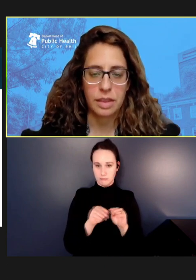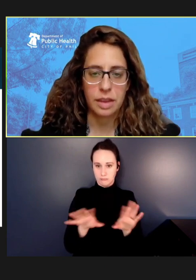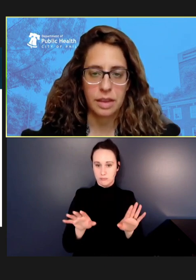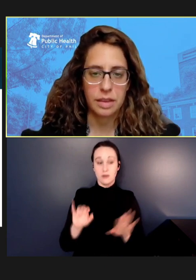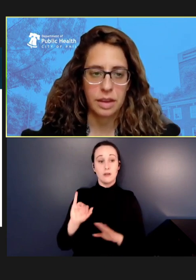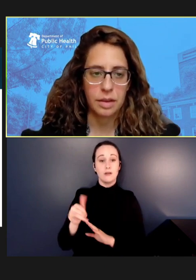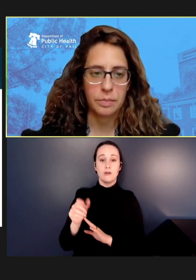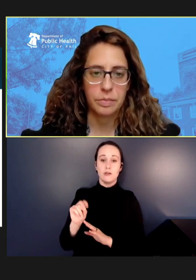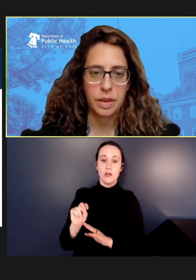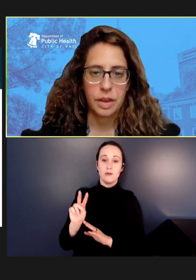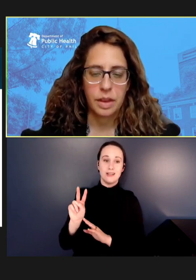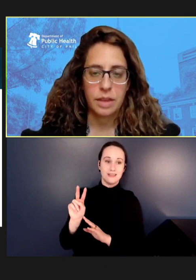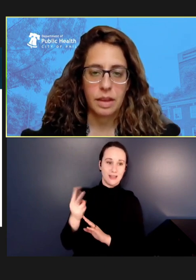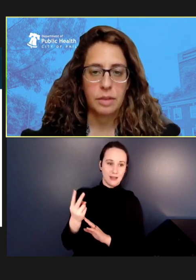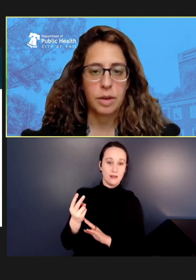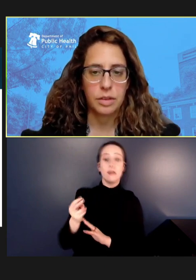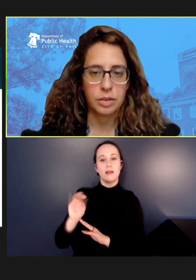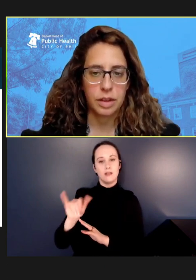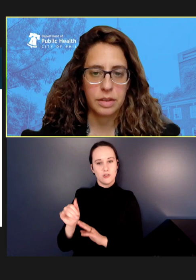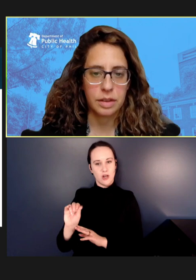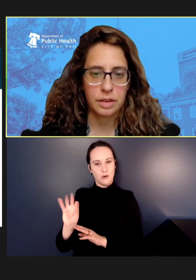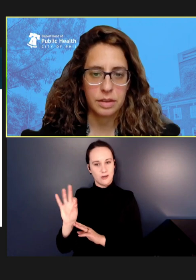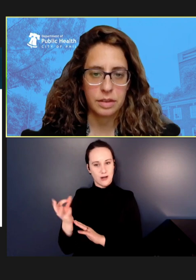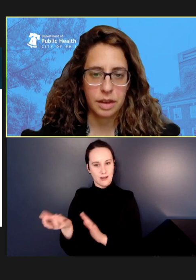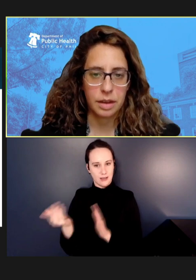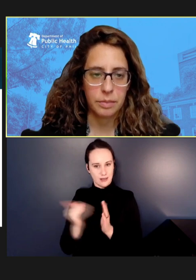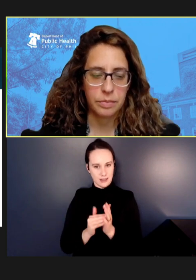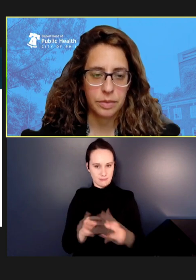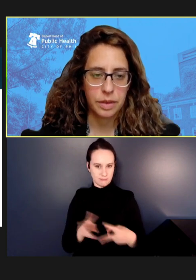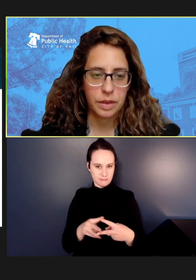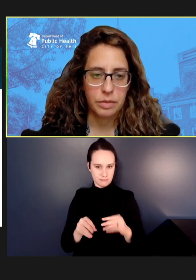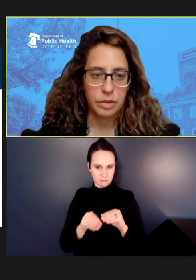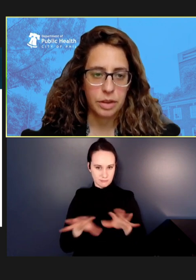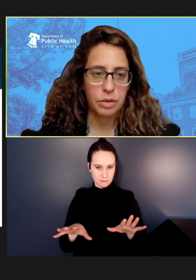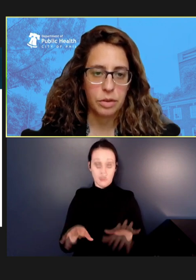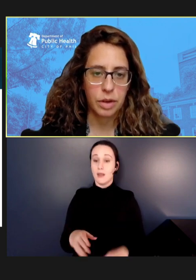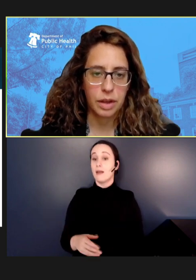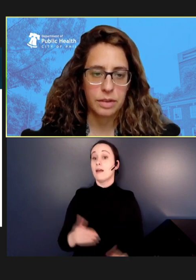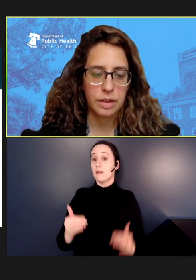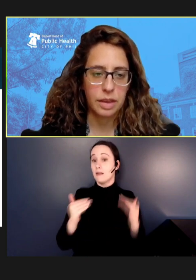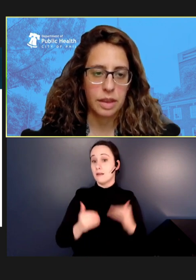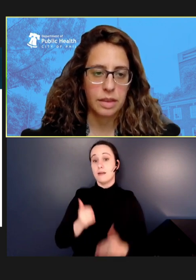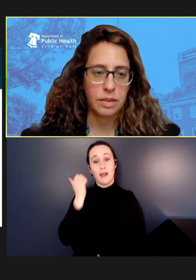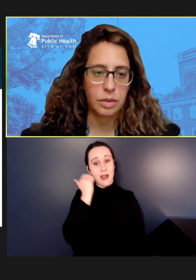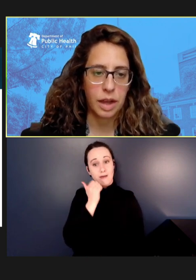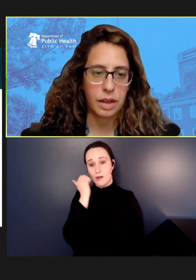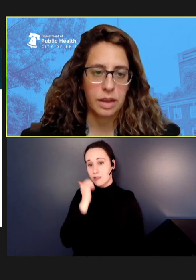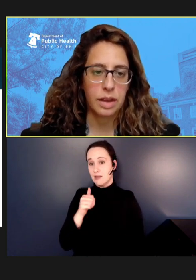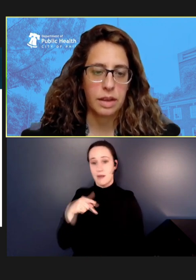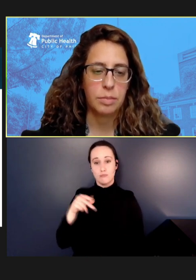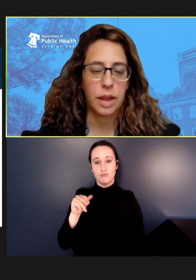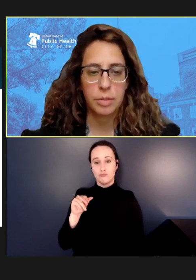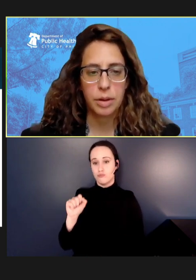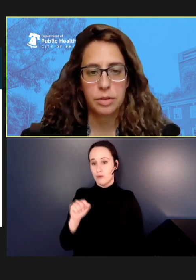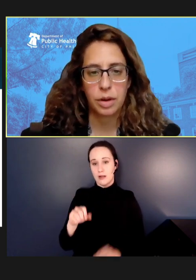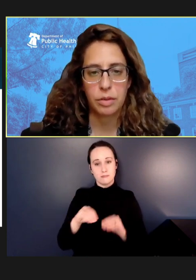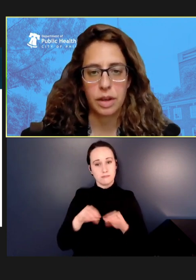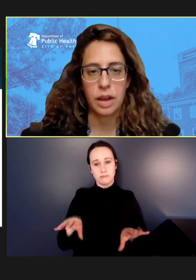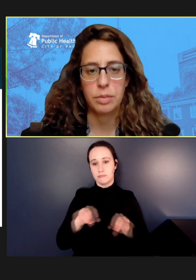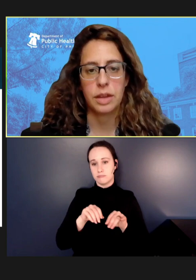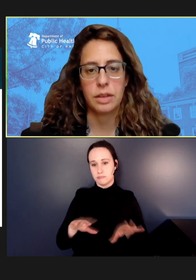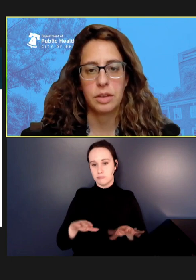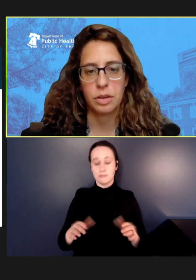and then daily press releases for several weeks. And then we had a blog post where we updated new